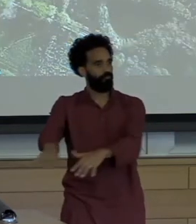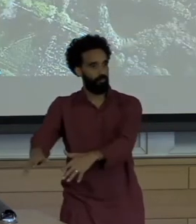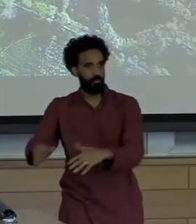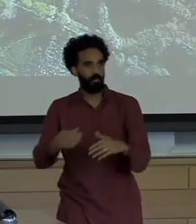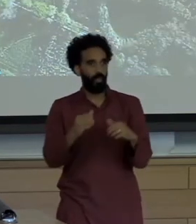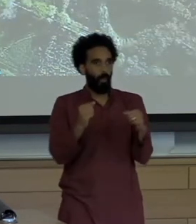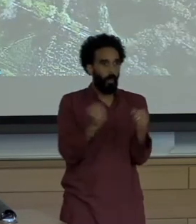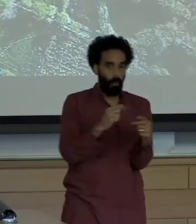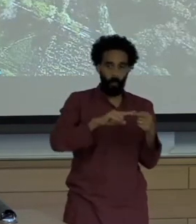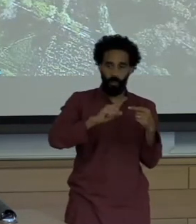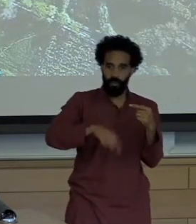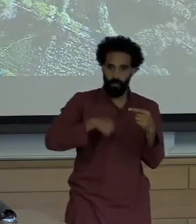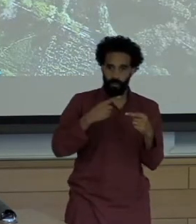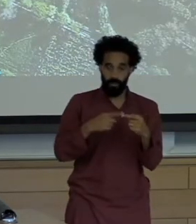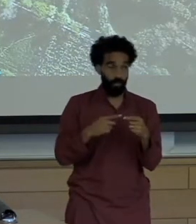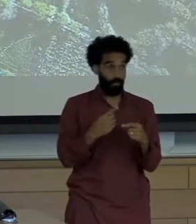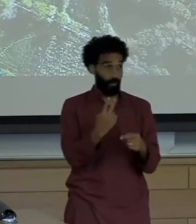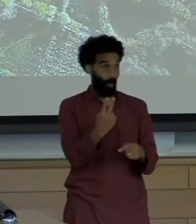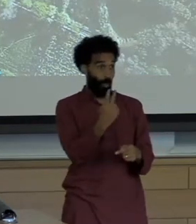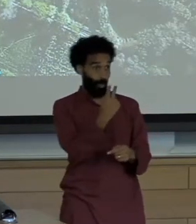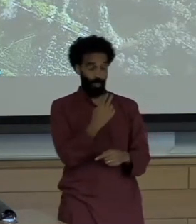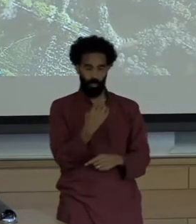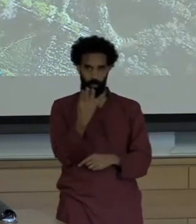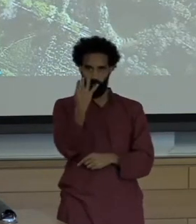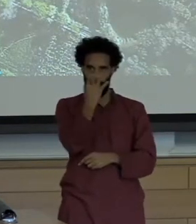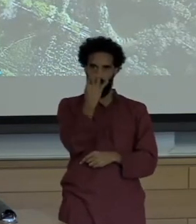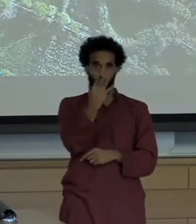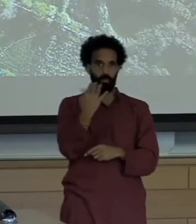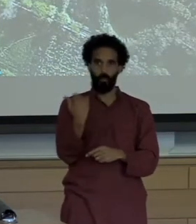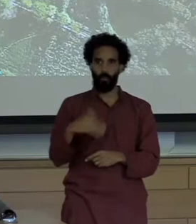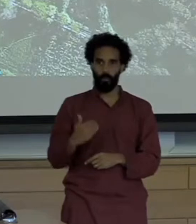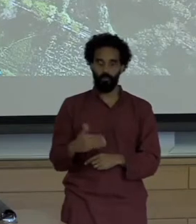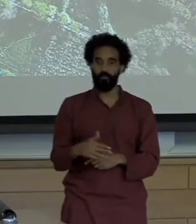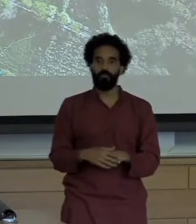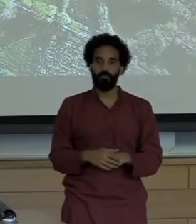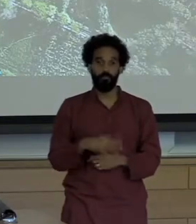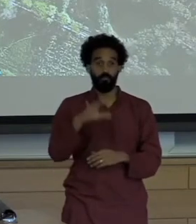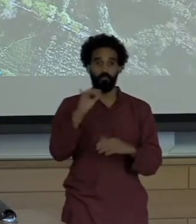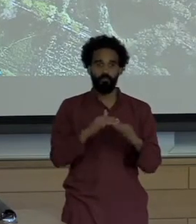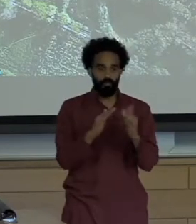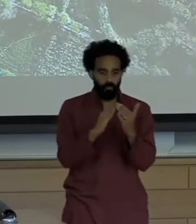Dizzy yet In the villages of the Wasco valley below